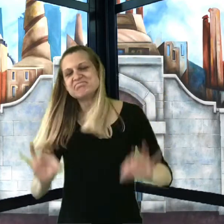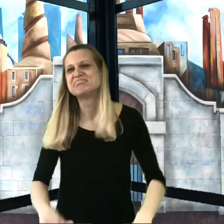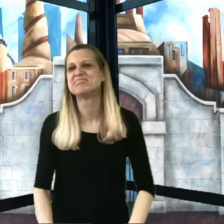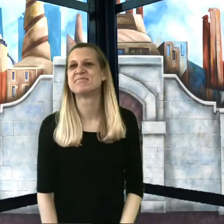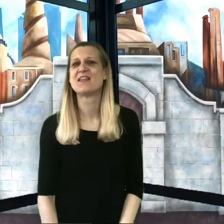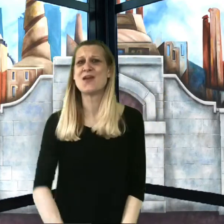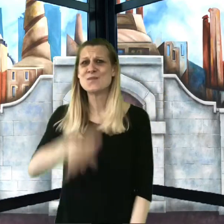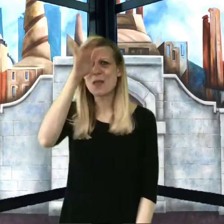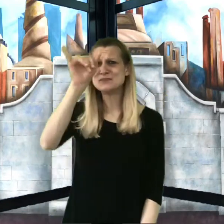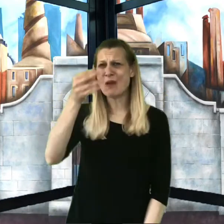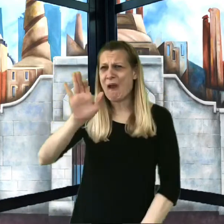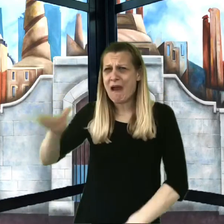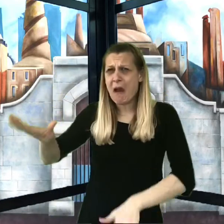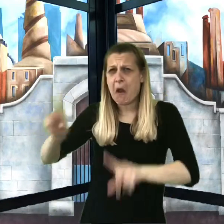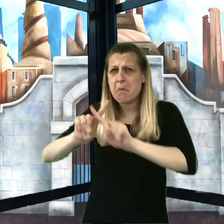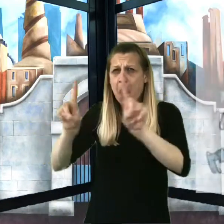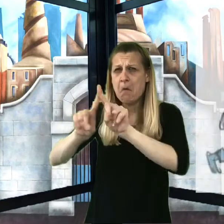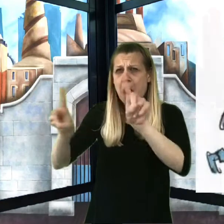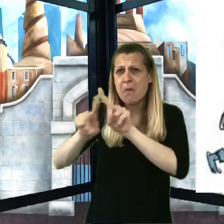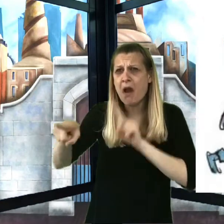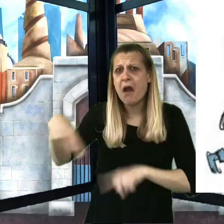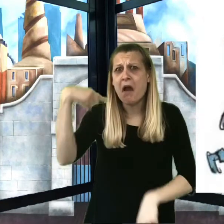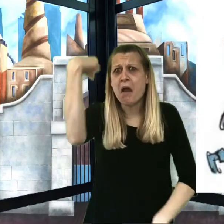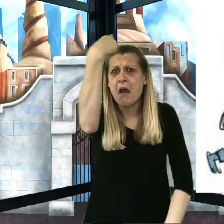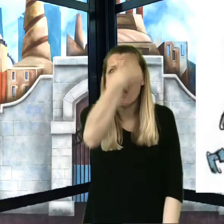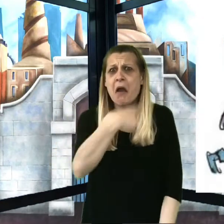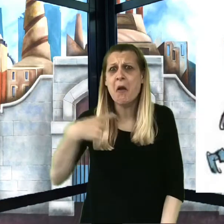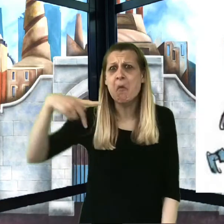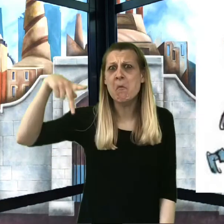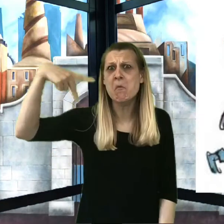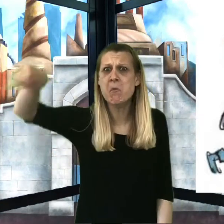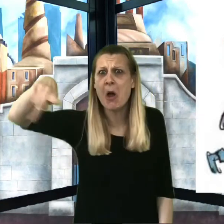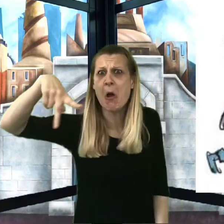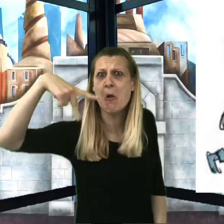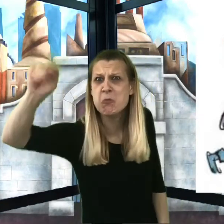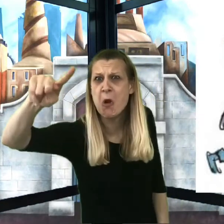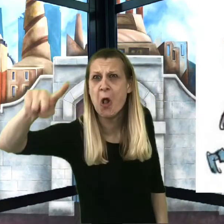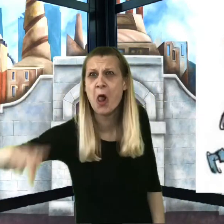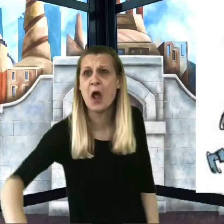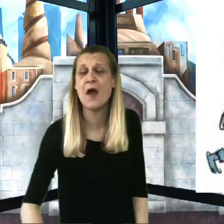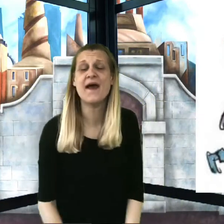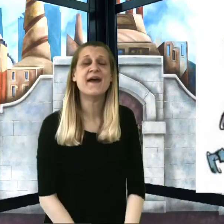"But she’s purple in the face!" cried Grandpa Joe.